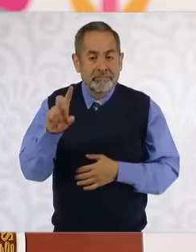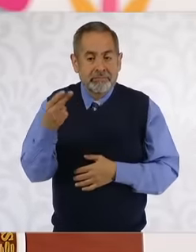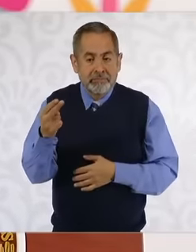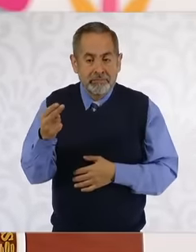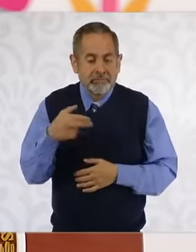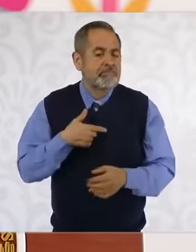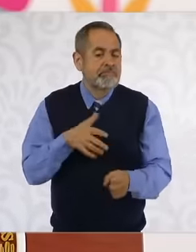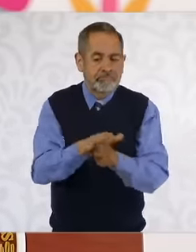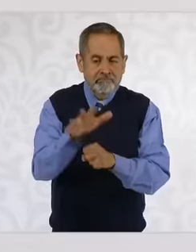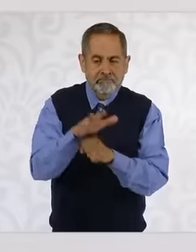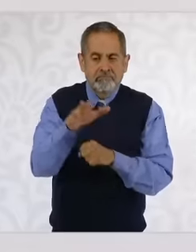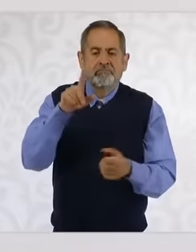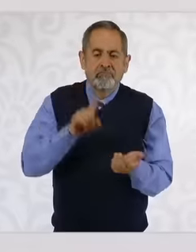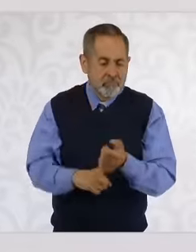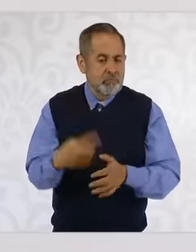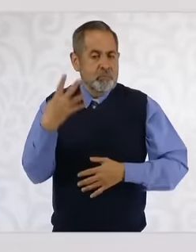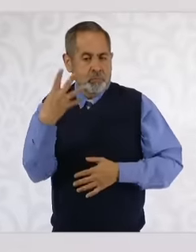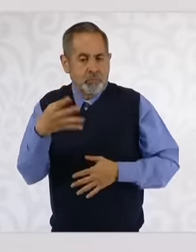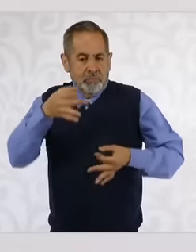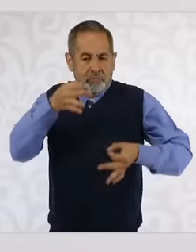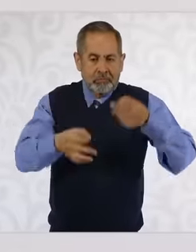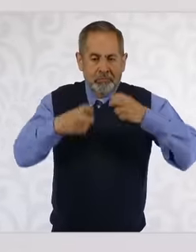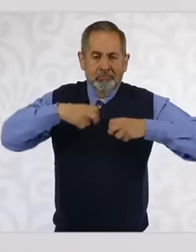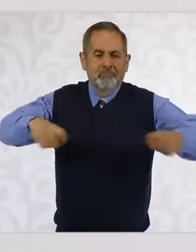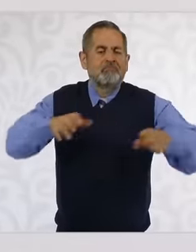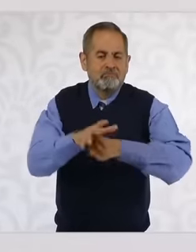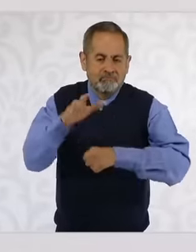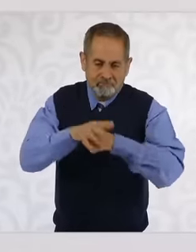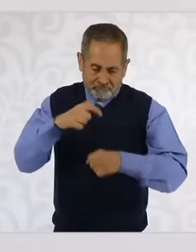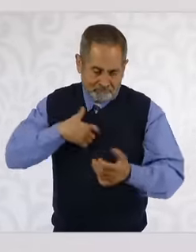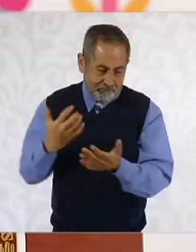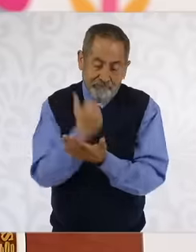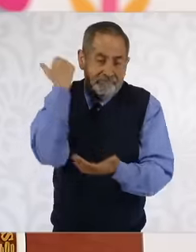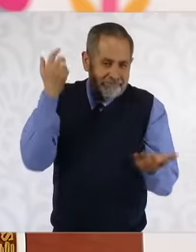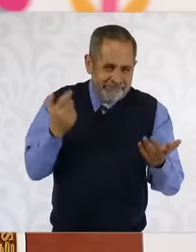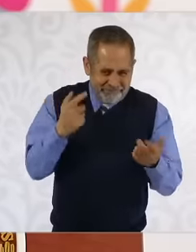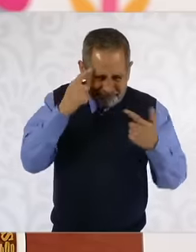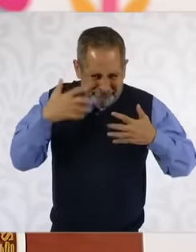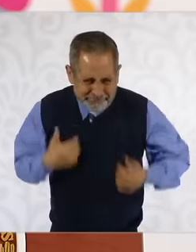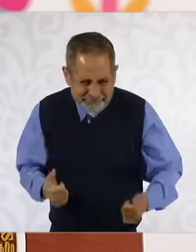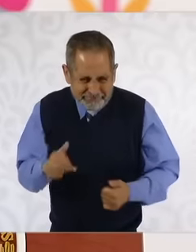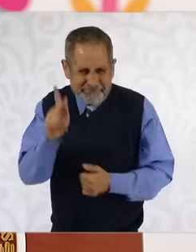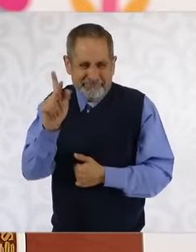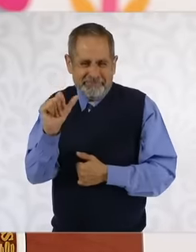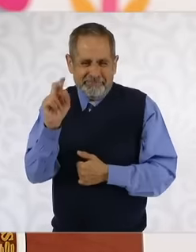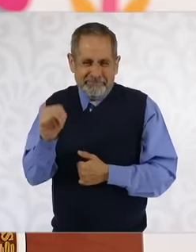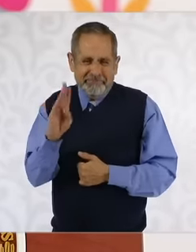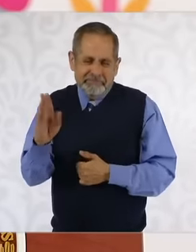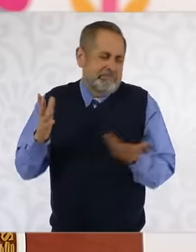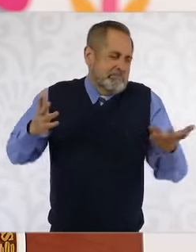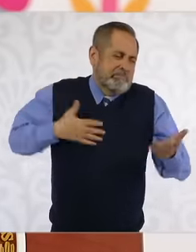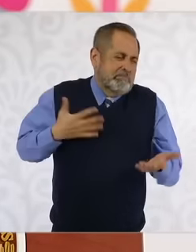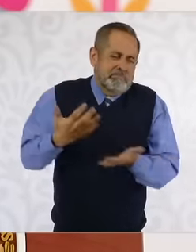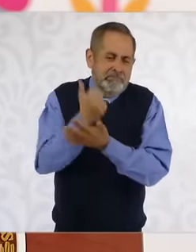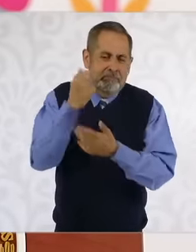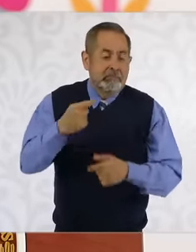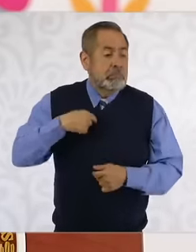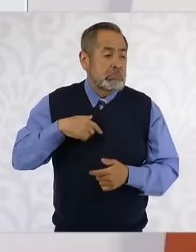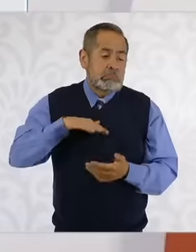had the necessary four ministers if you understand what I mean. So we were not going to fall